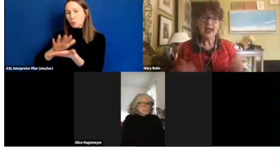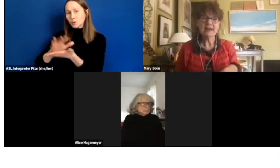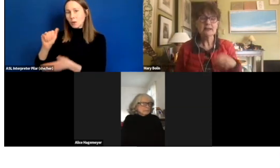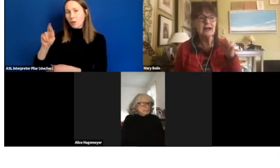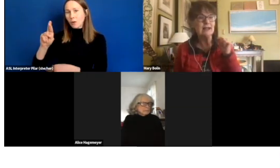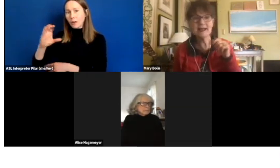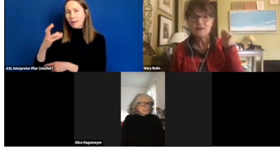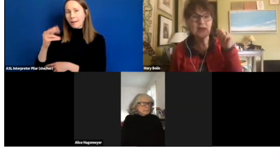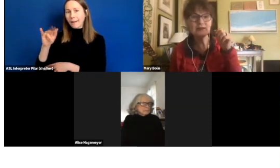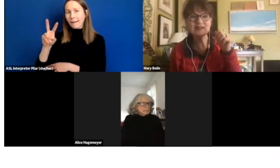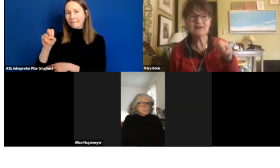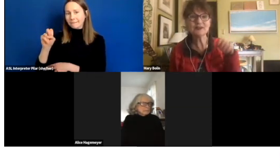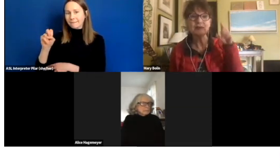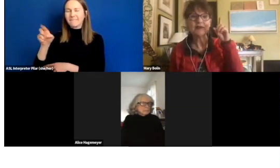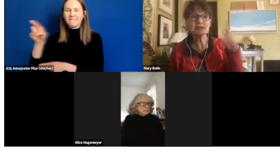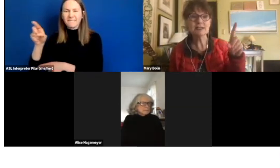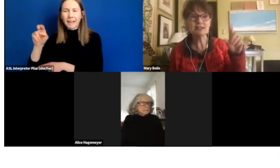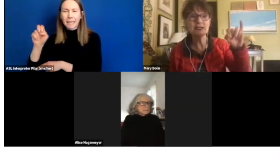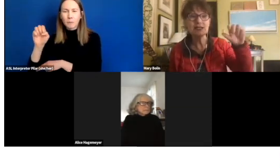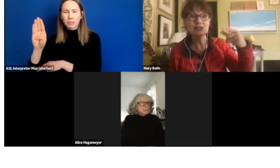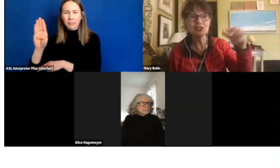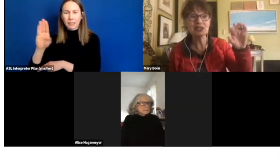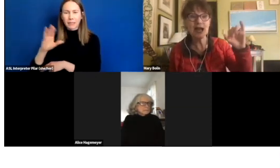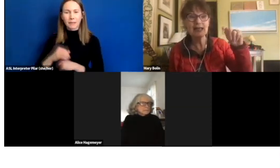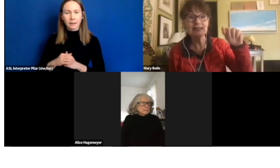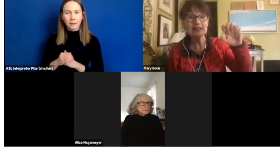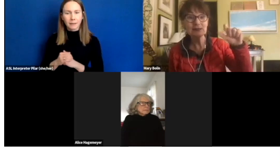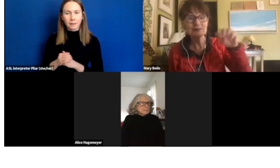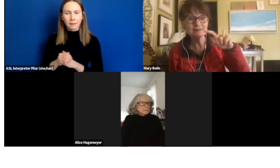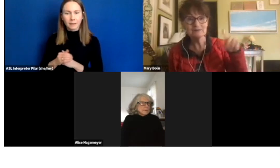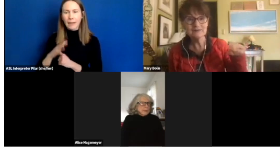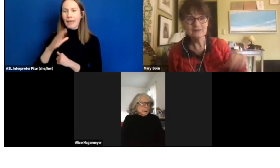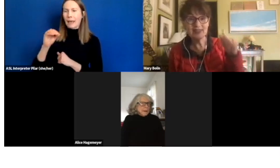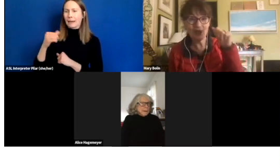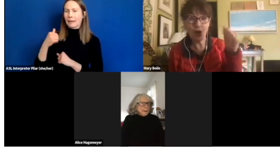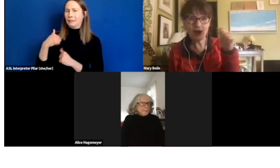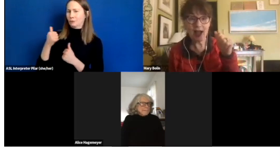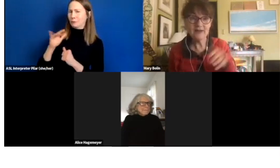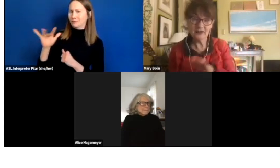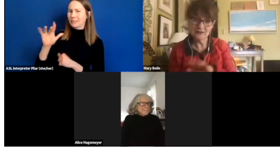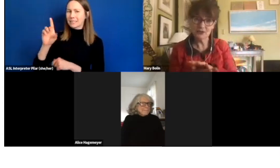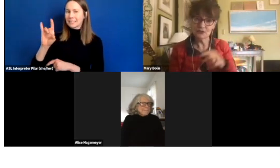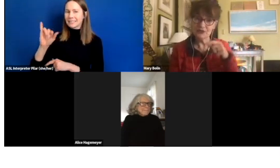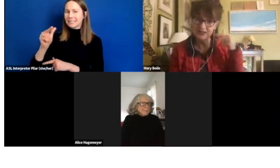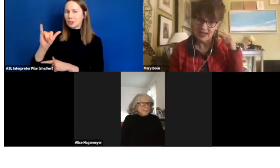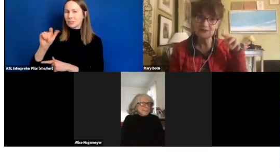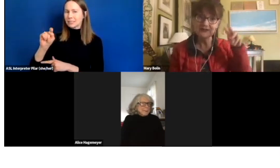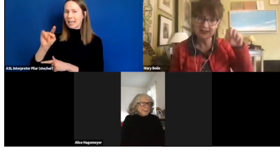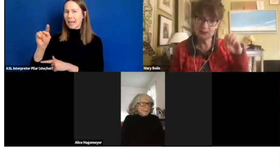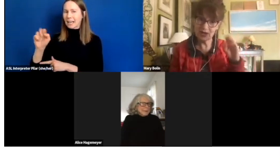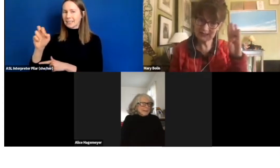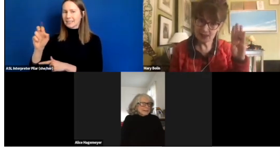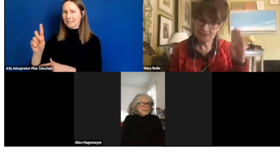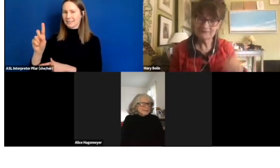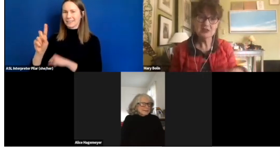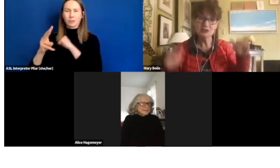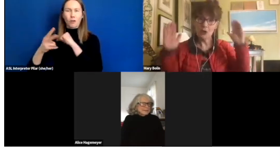And I'll never be able to fingerspell this -- digitize the archive of the school for the deaf in Nebraska.